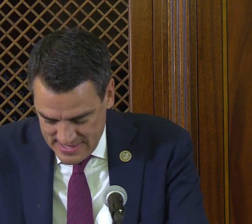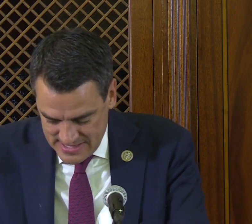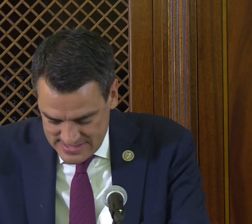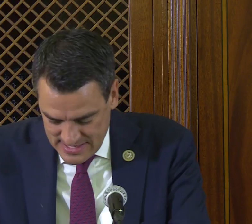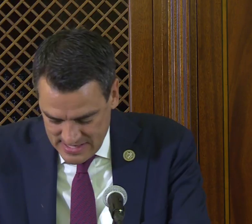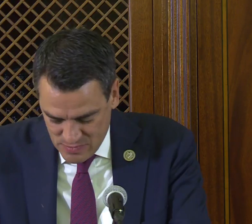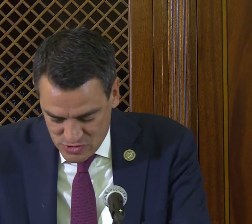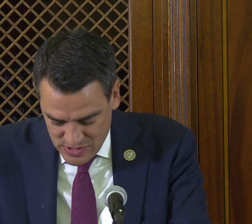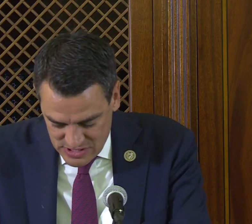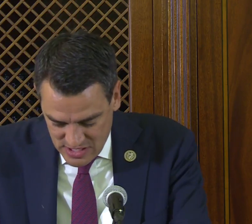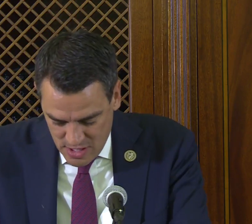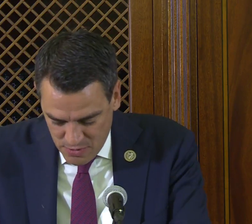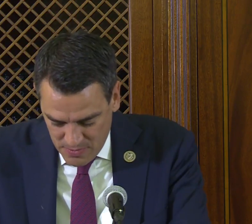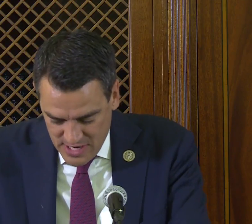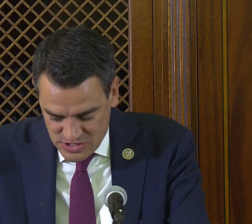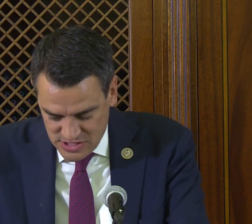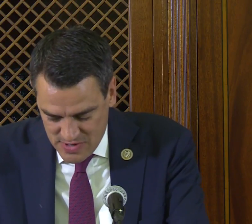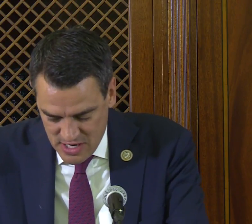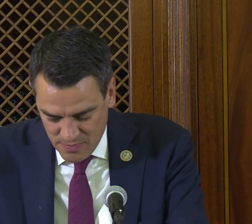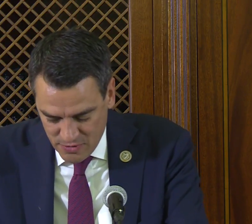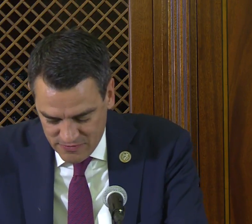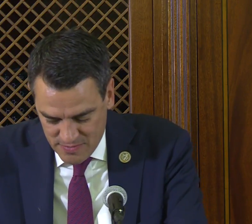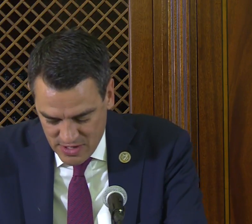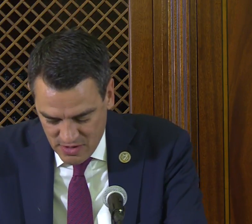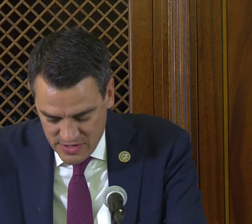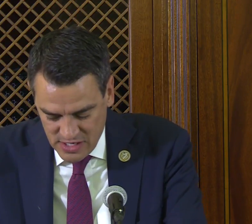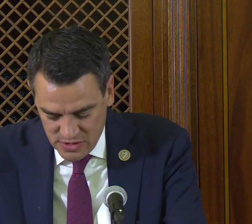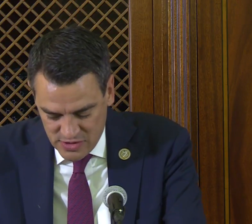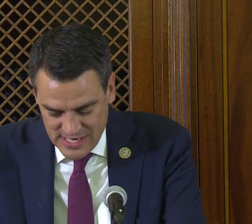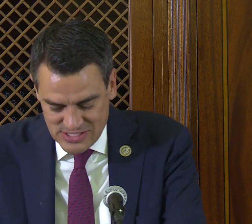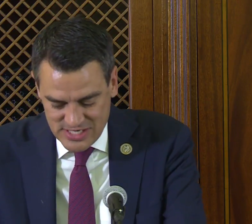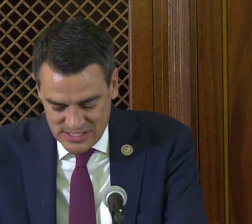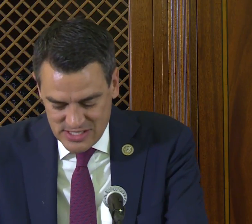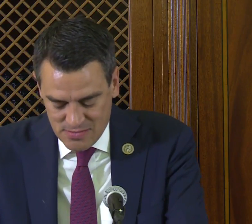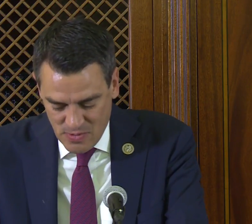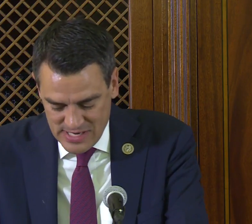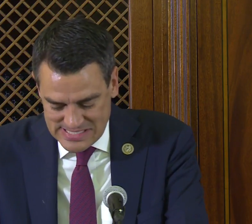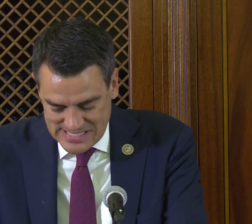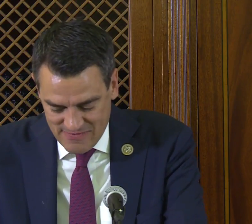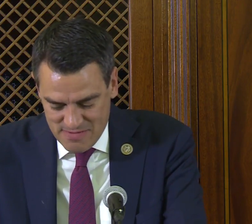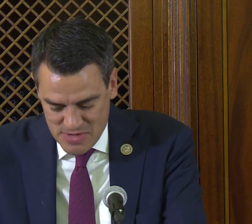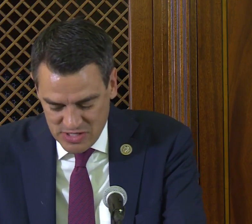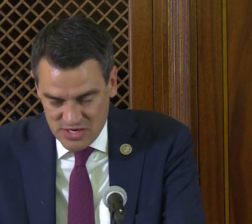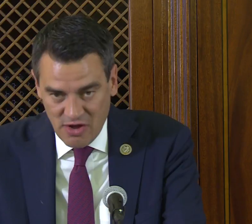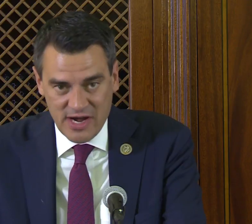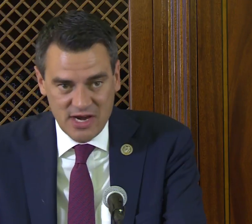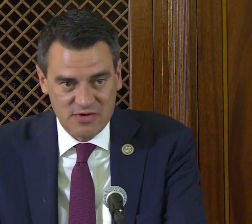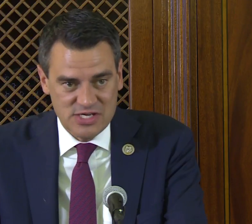that most recently the Appropriations Committee approved a bill that included a $6.7 million increase